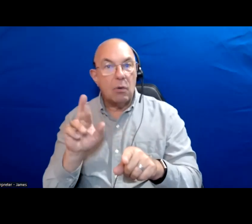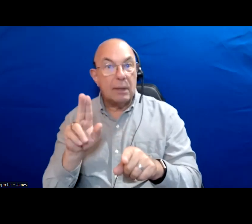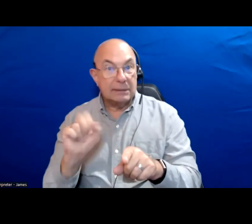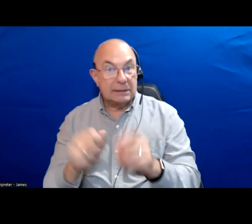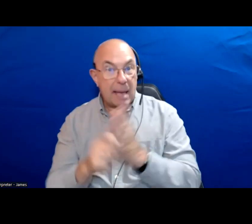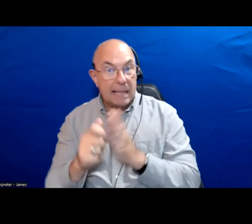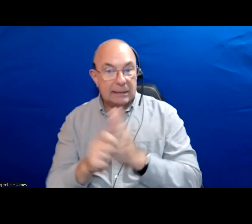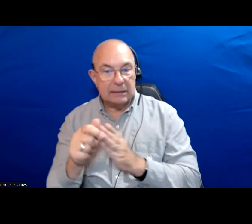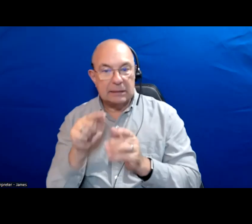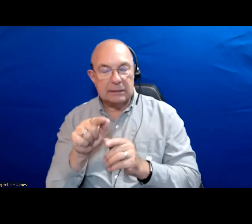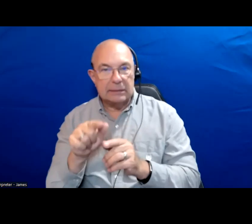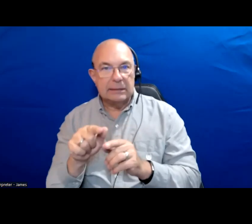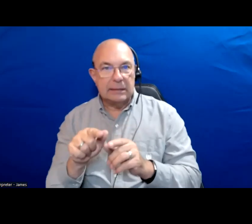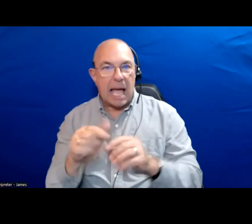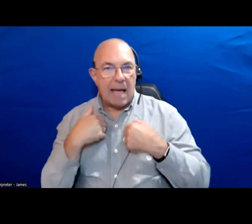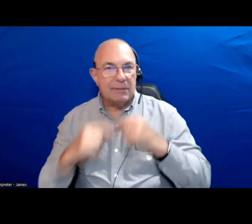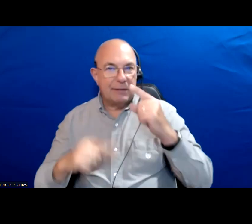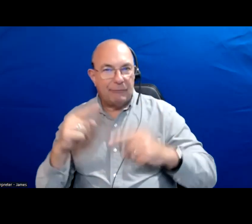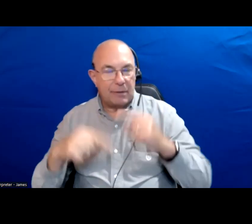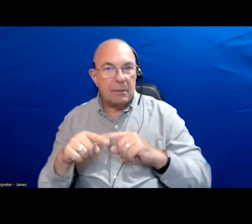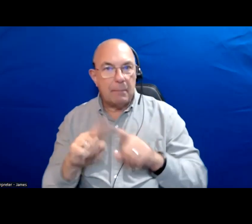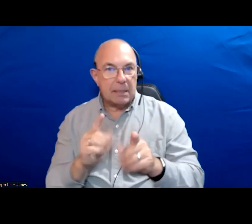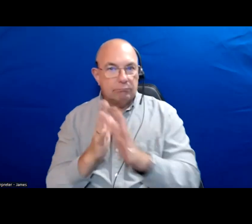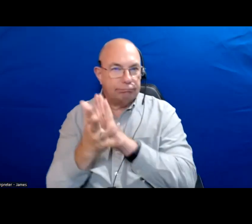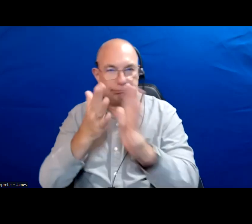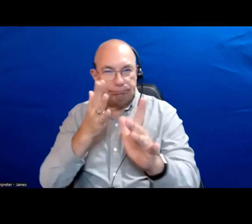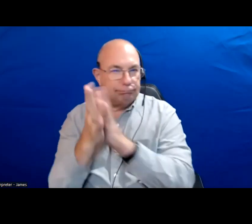think it captures the diversity but also the hustle and bustle and the movement in the